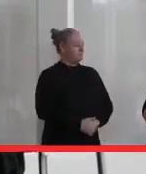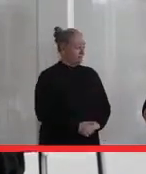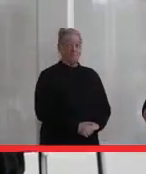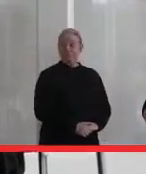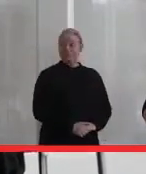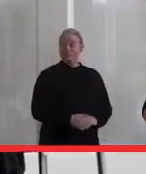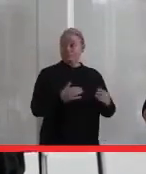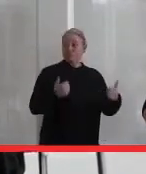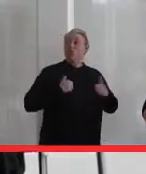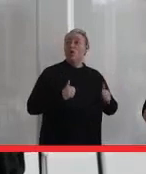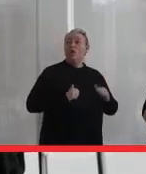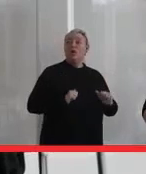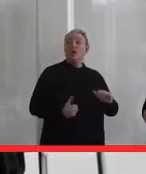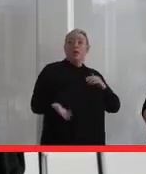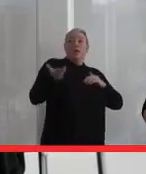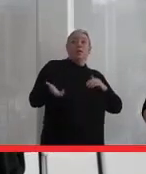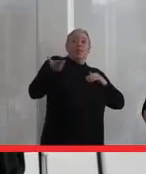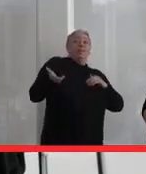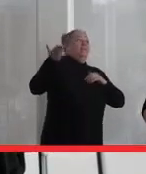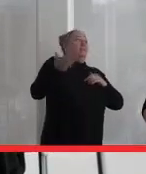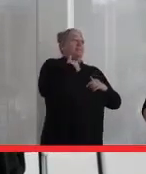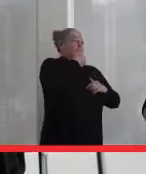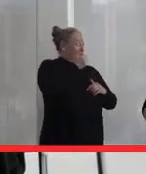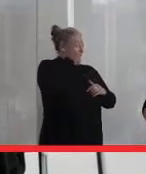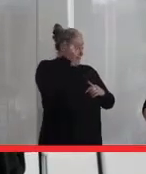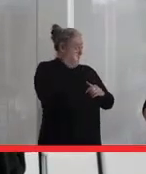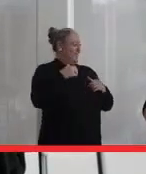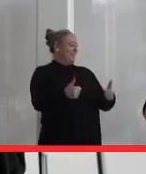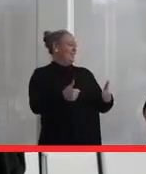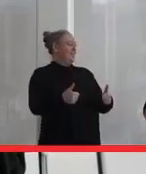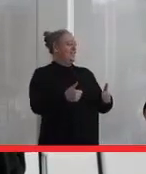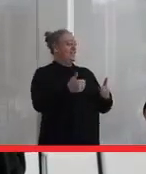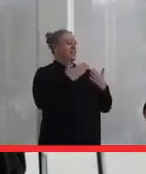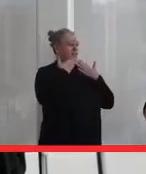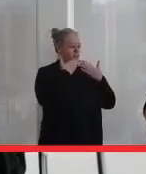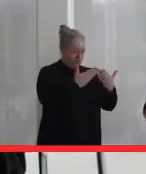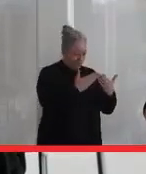Try now. Yeah? Now? Better? Yeah. Chi miigwech everybody for coming.